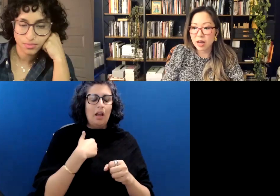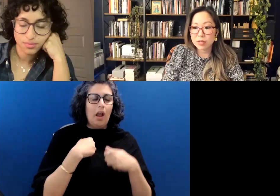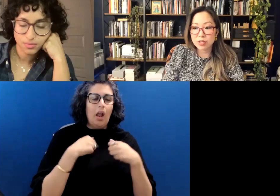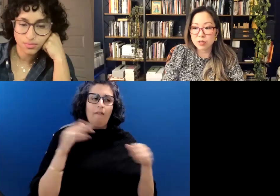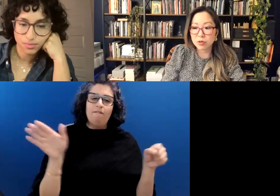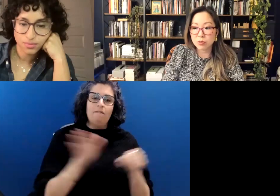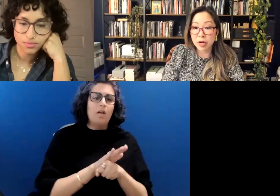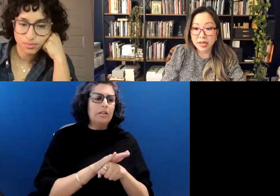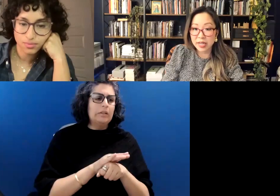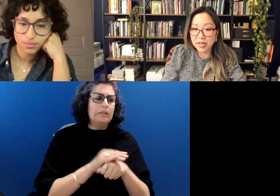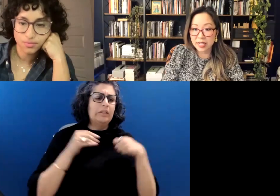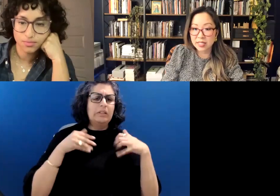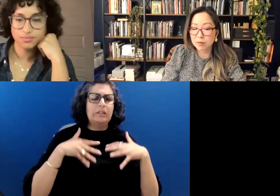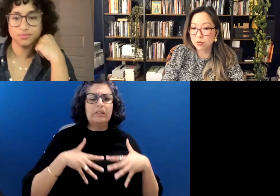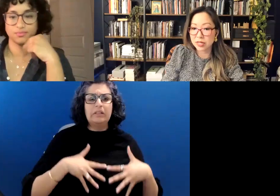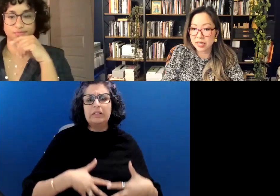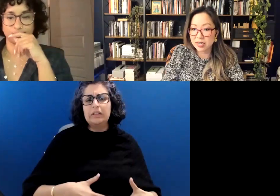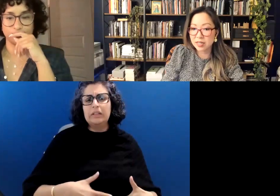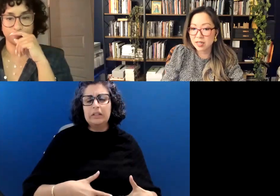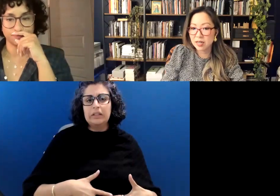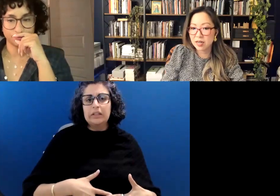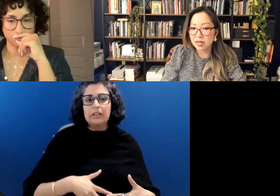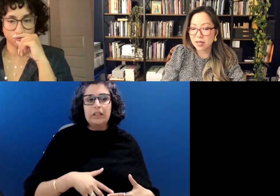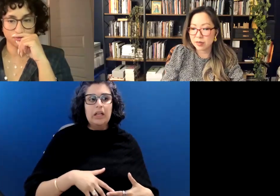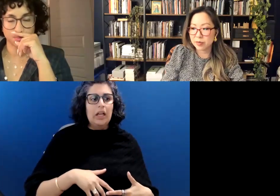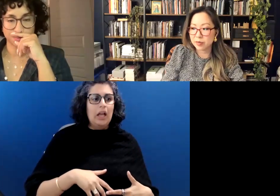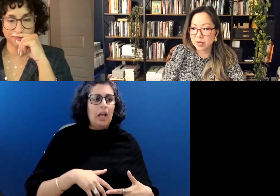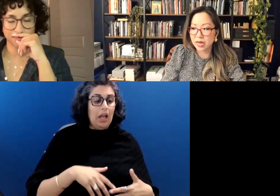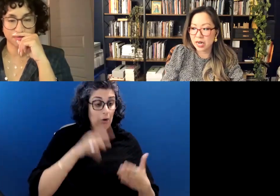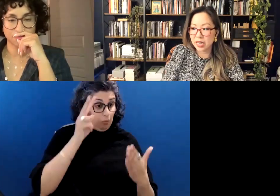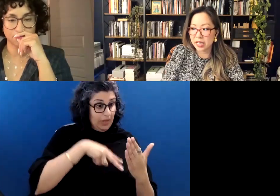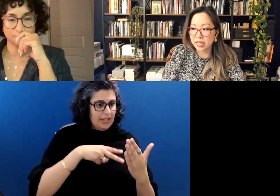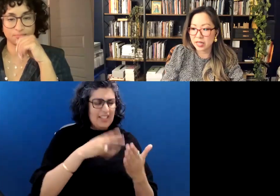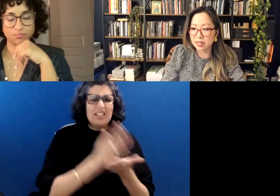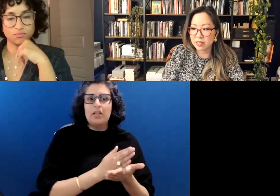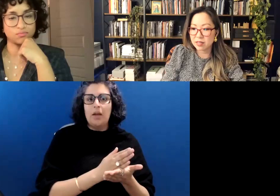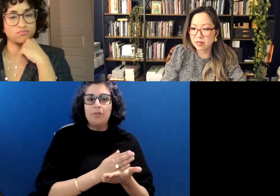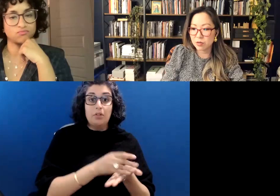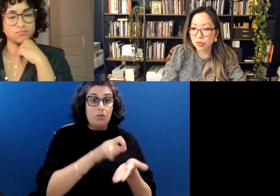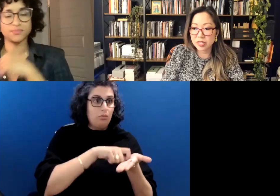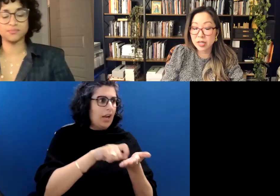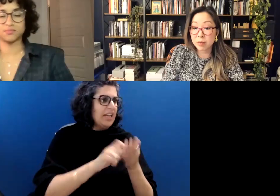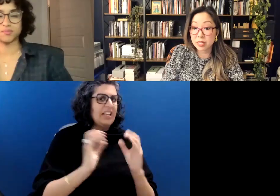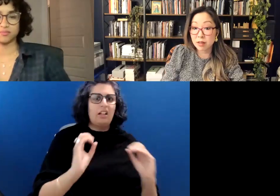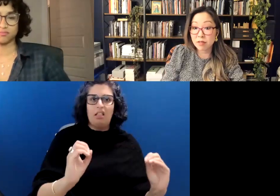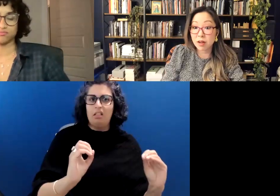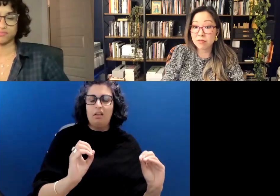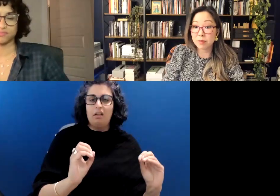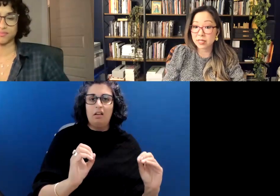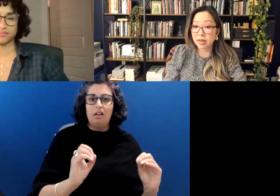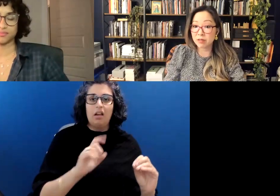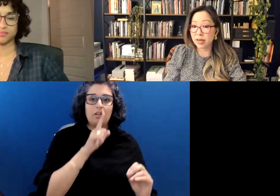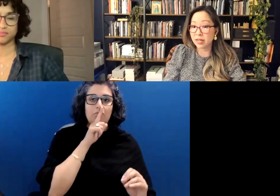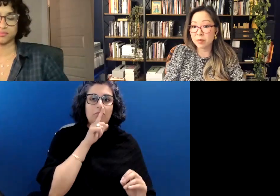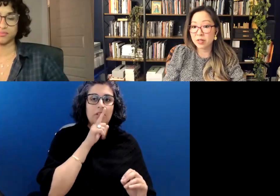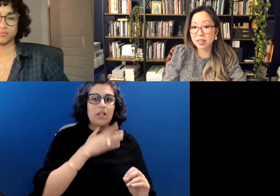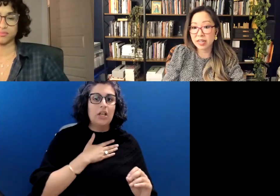I wasn't writing. I stopped reading. I really cut myself off from my entire writing community.